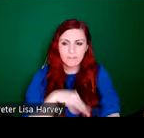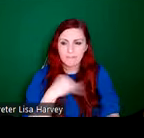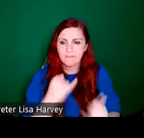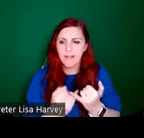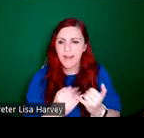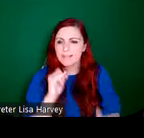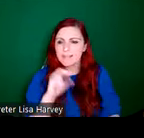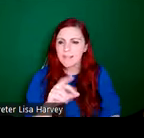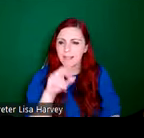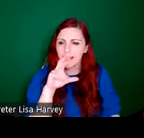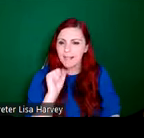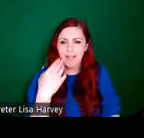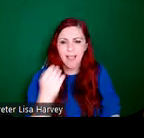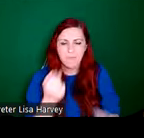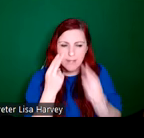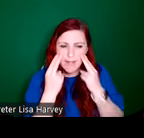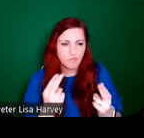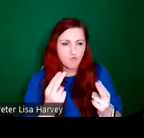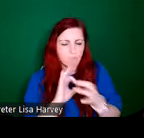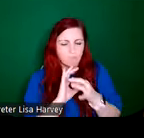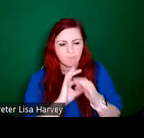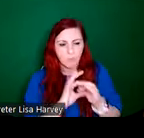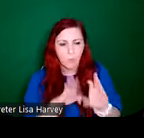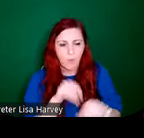she had a natural affinity for this as a kind of, she felt it was a good fit for